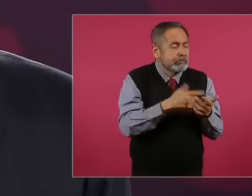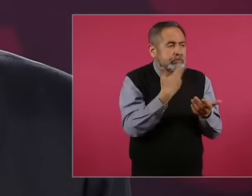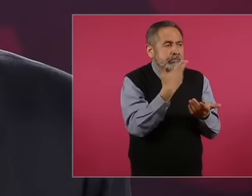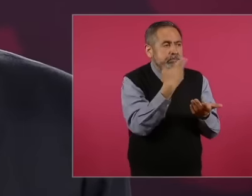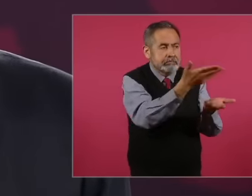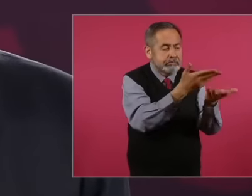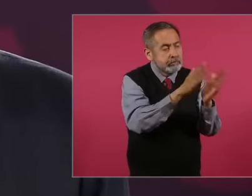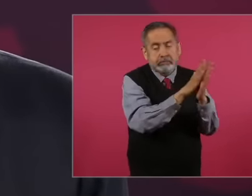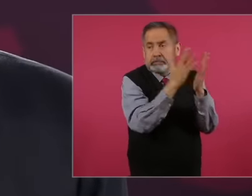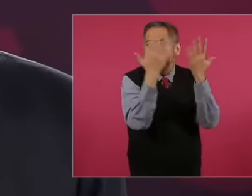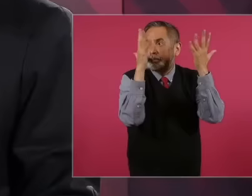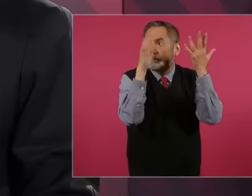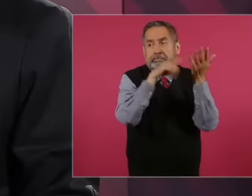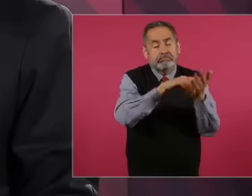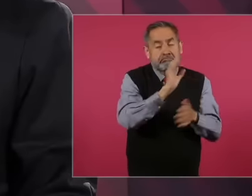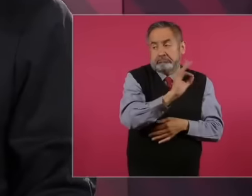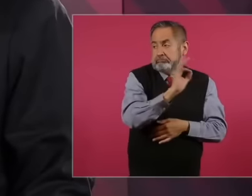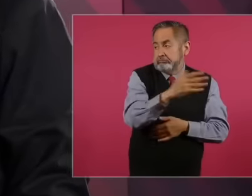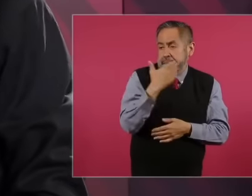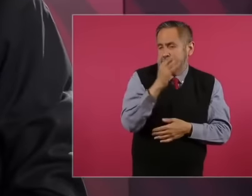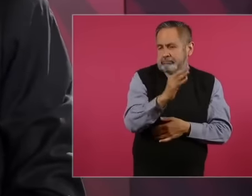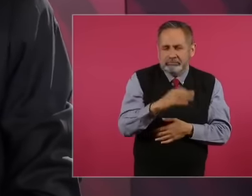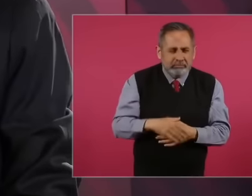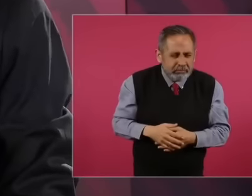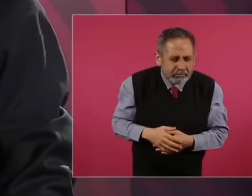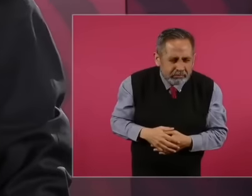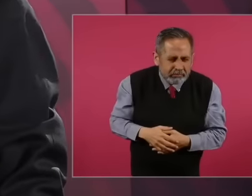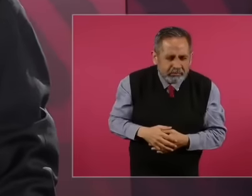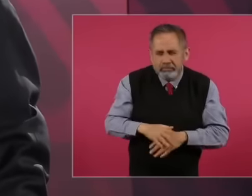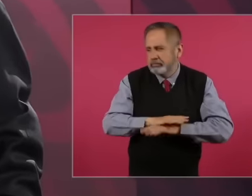presidents How are we going to forget what they did in